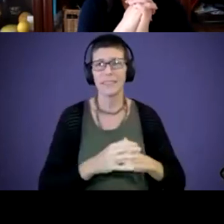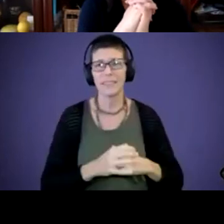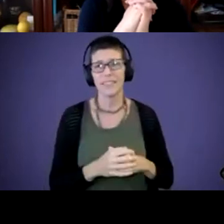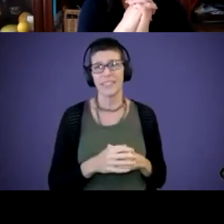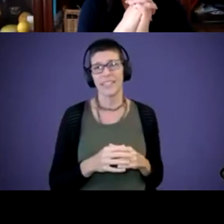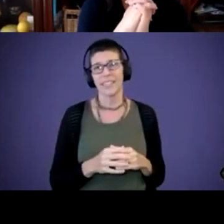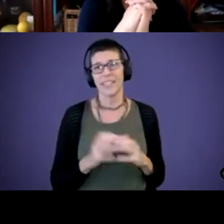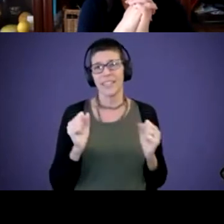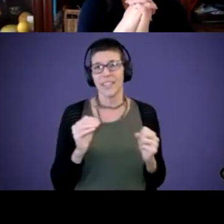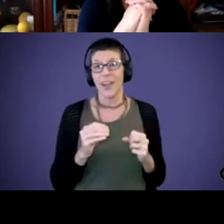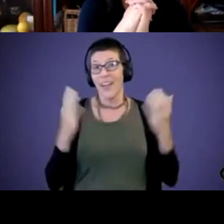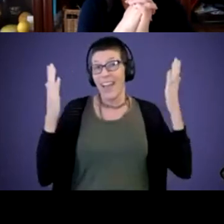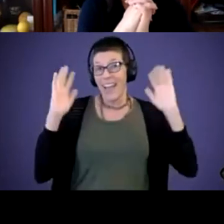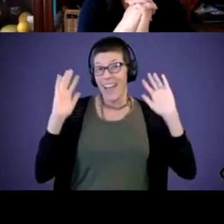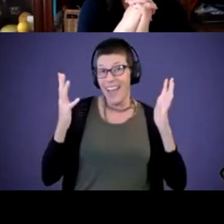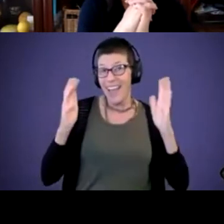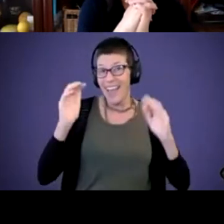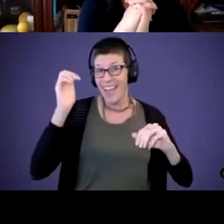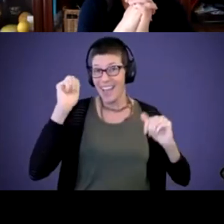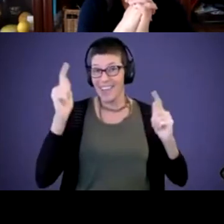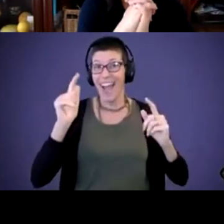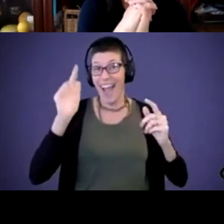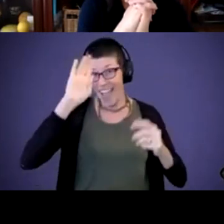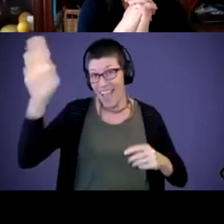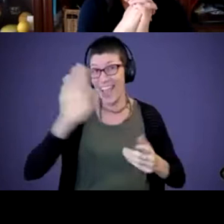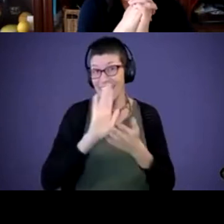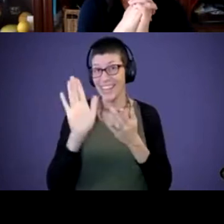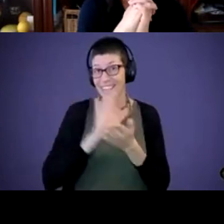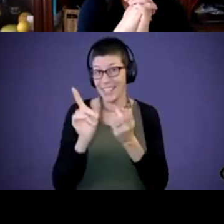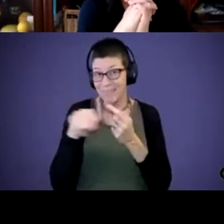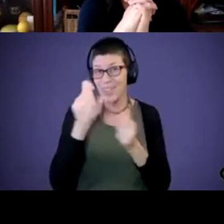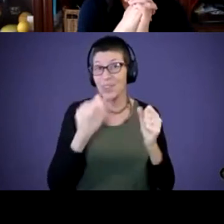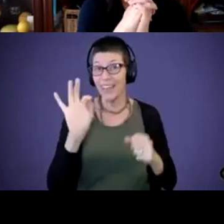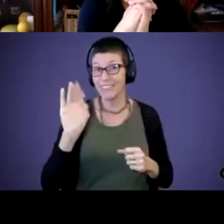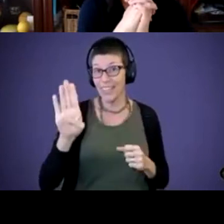hey to everybody. Hi. Nice to meet you all. You guys can Facebook me, Asia is my name.